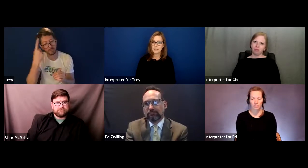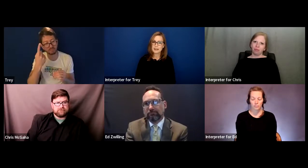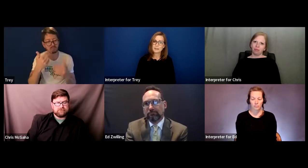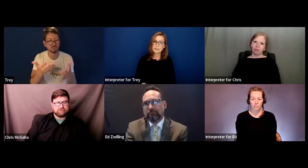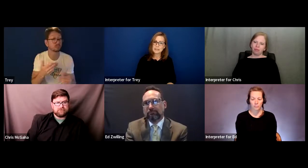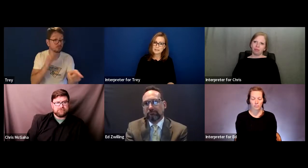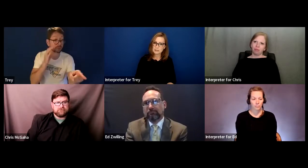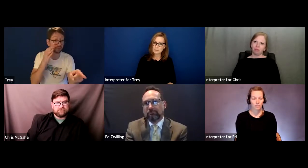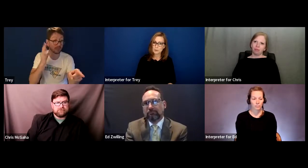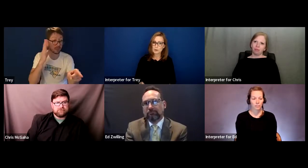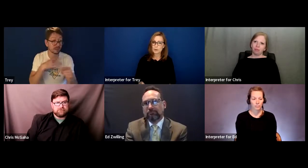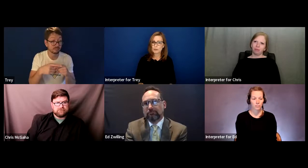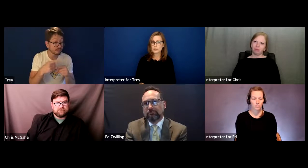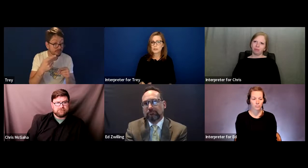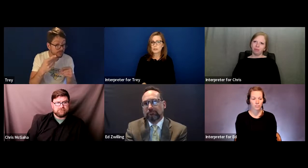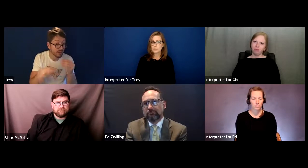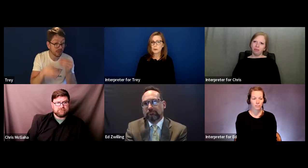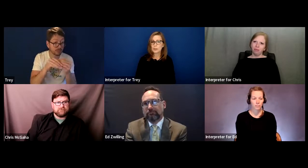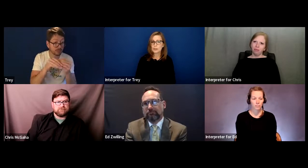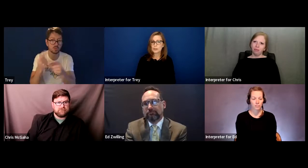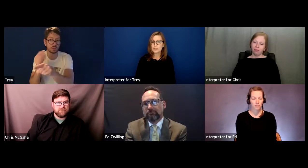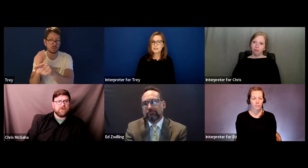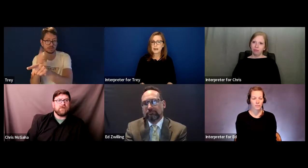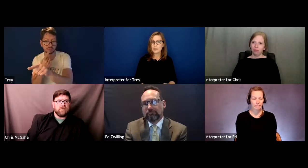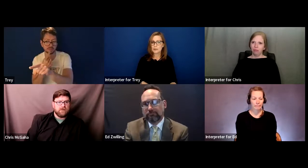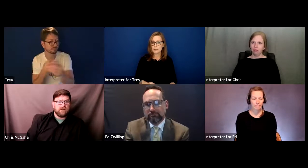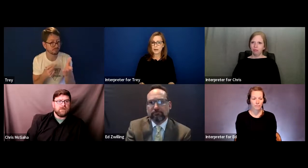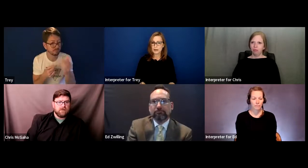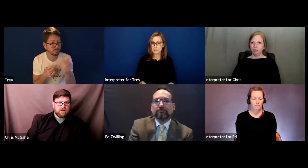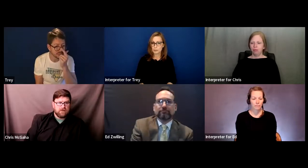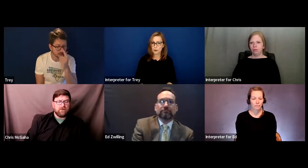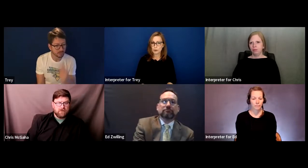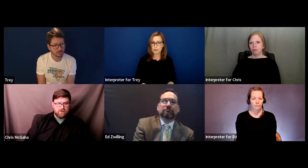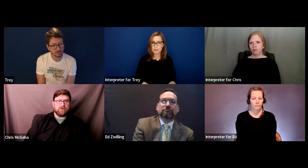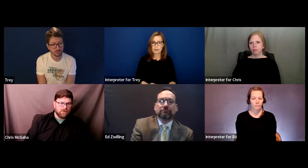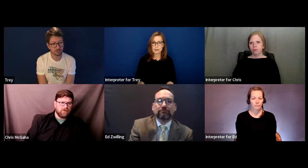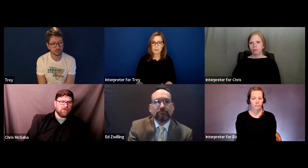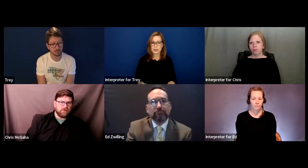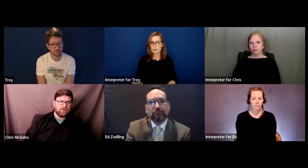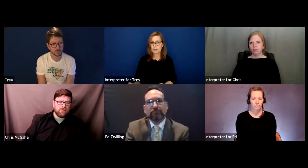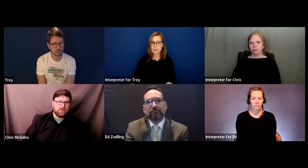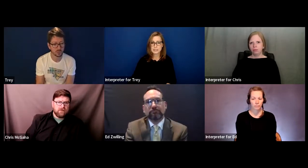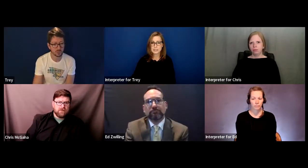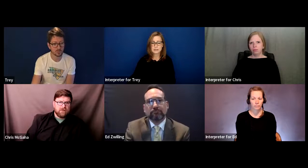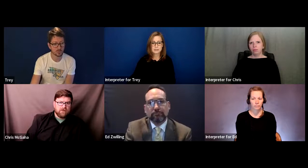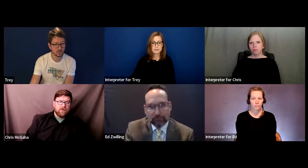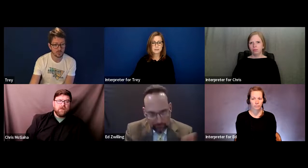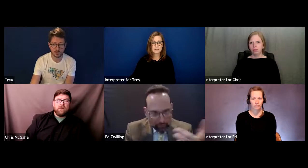and release them from the course? I'm curious how that is approached. Ed? Chris?